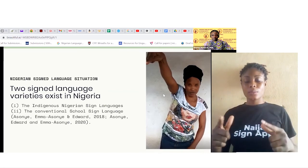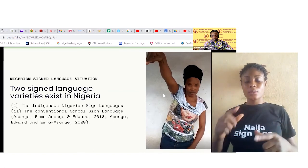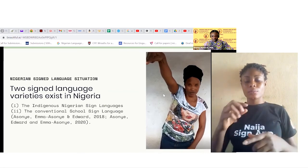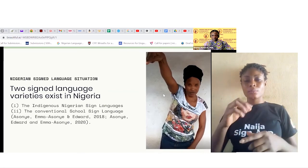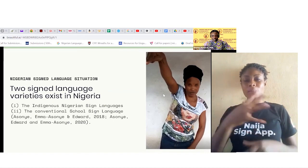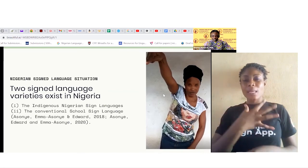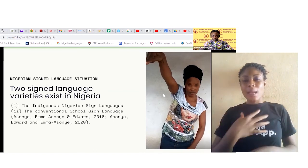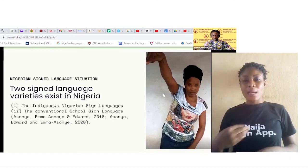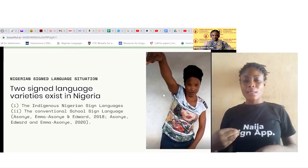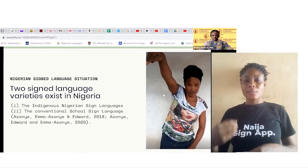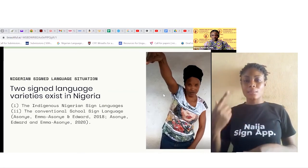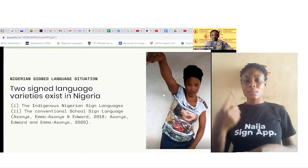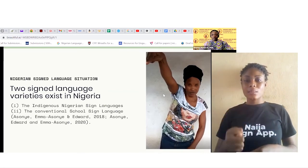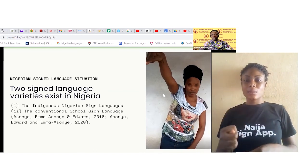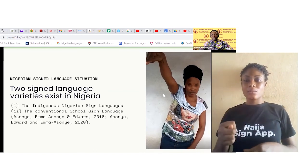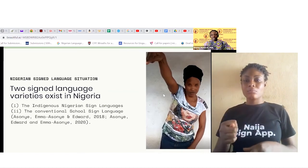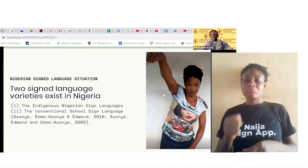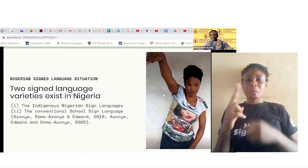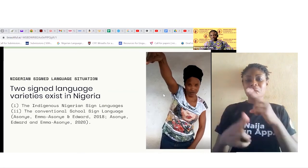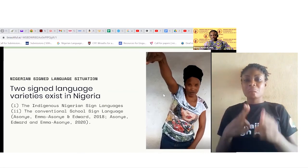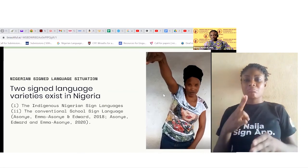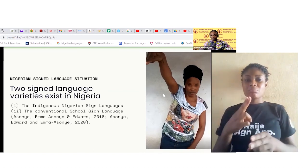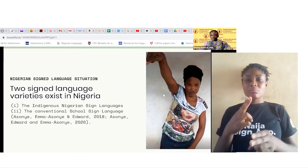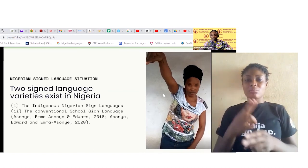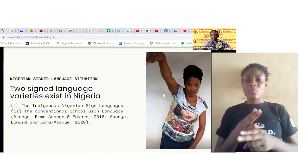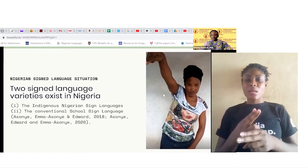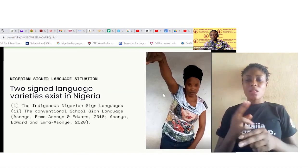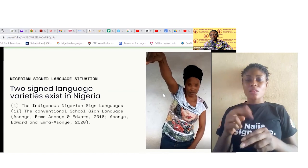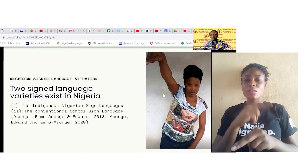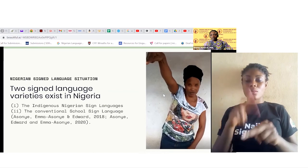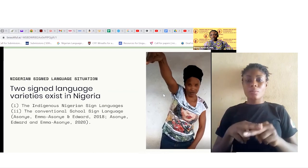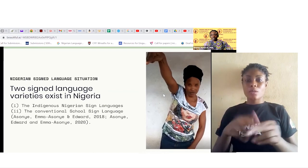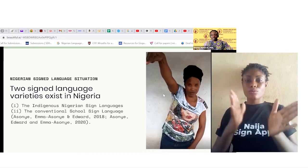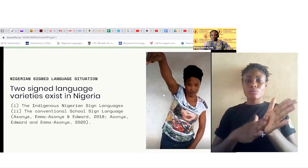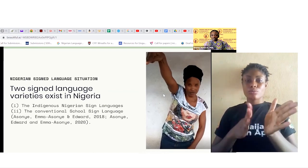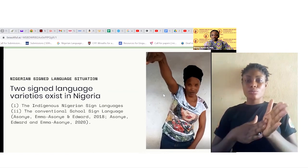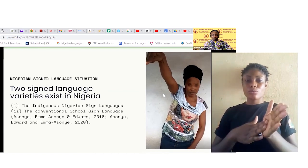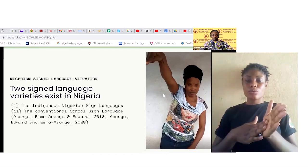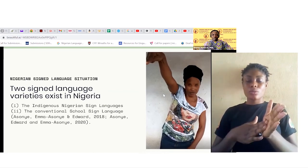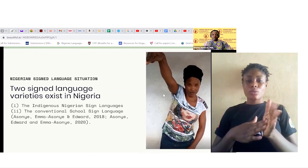the conventional School Sign Language and um this is according to Asonye, Emma-Asonye